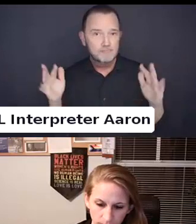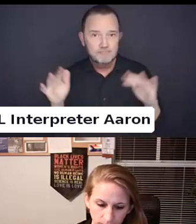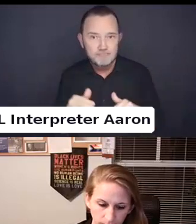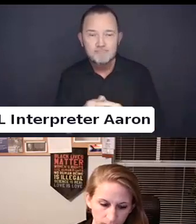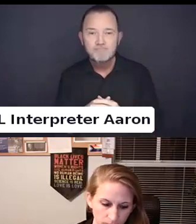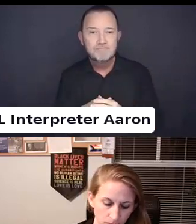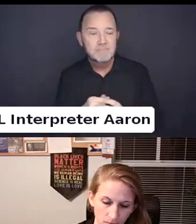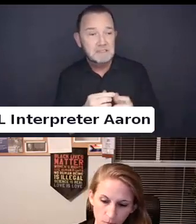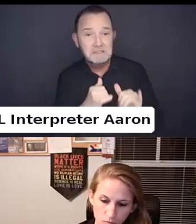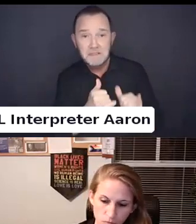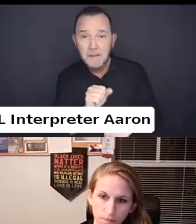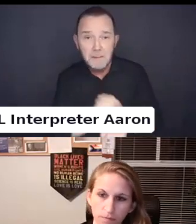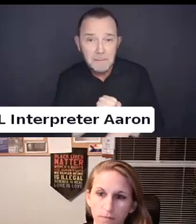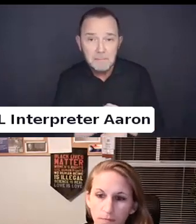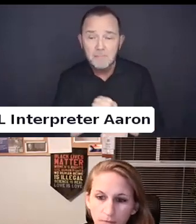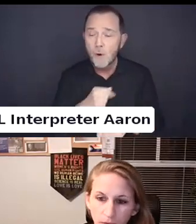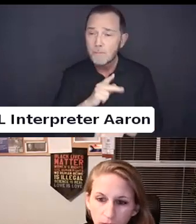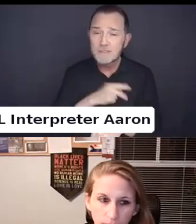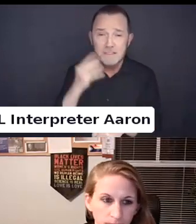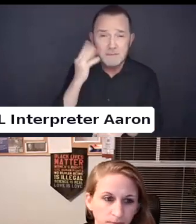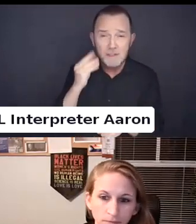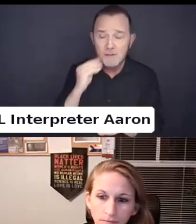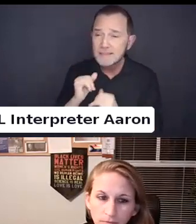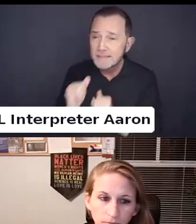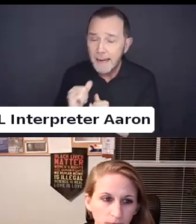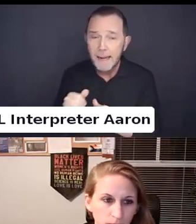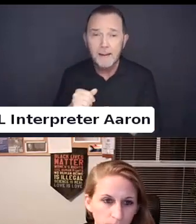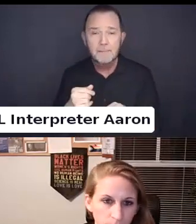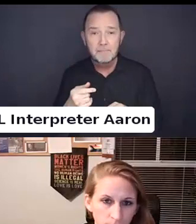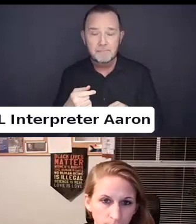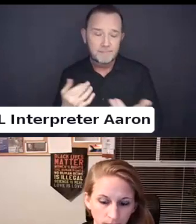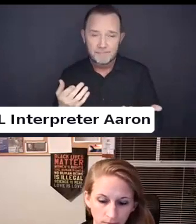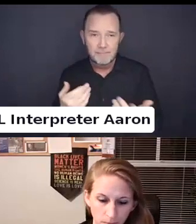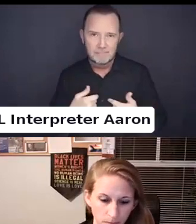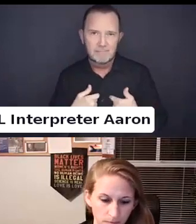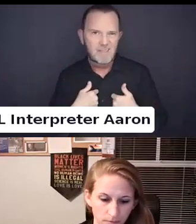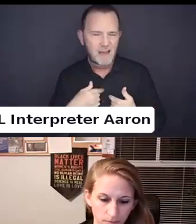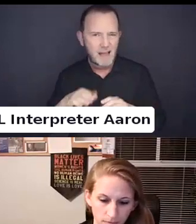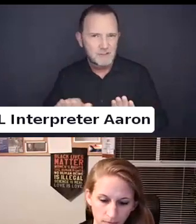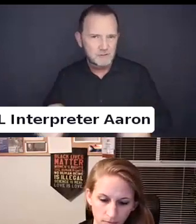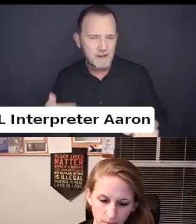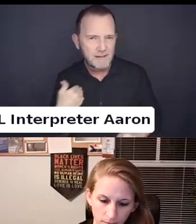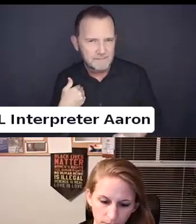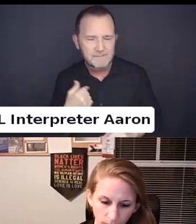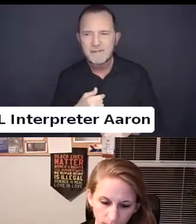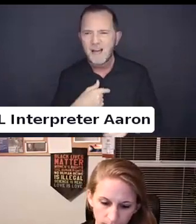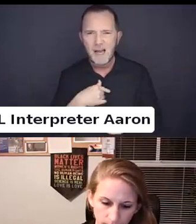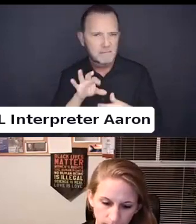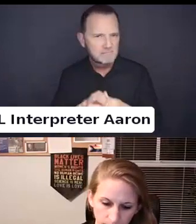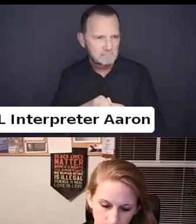As a person, as a parent. As a member of the community.